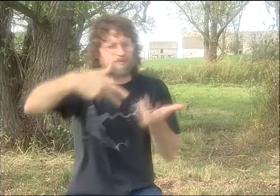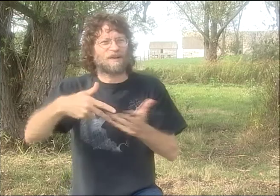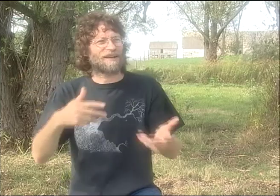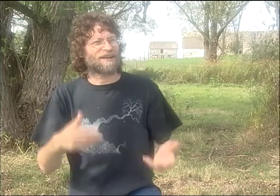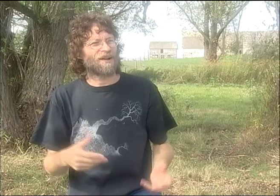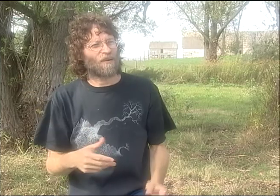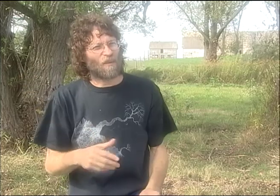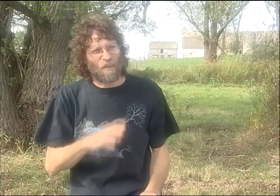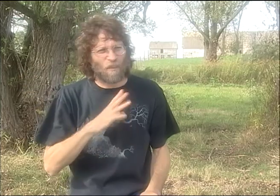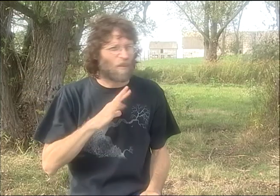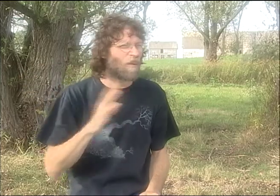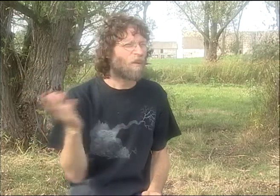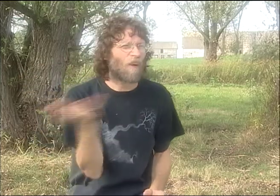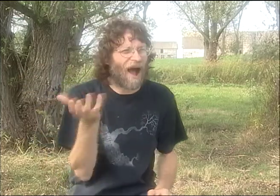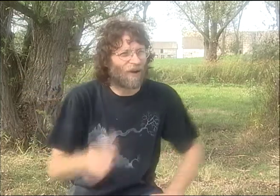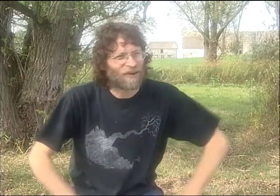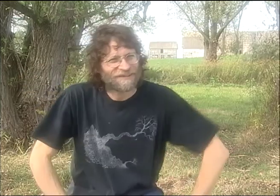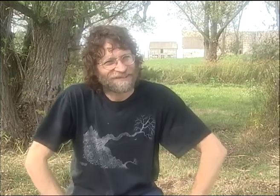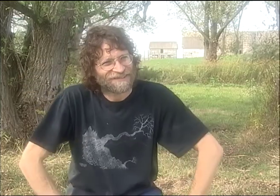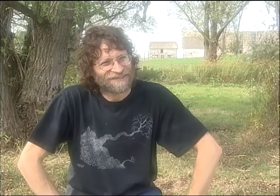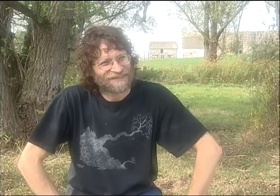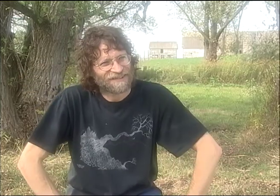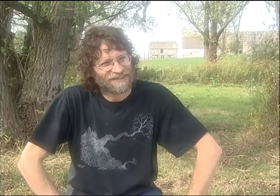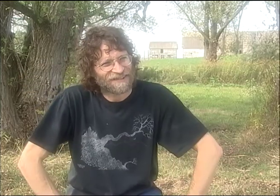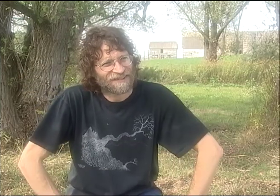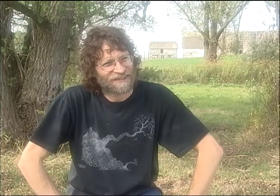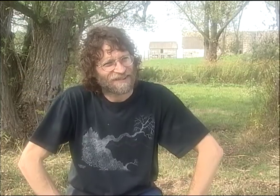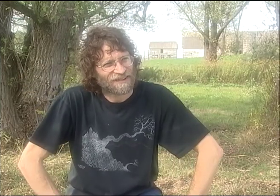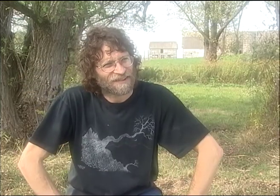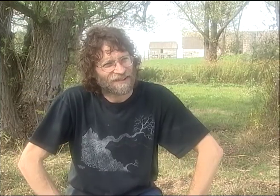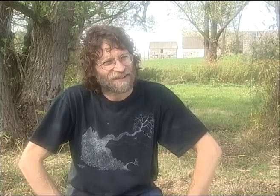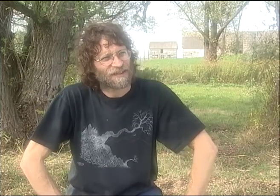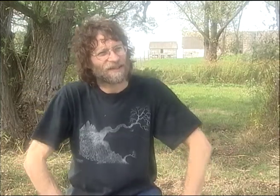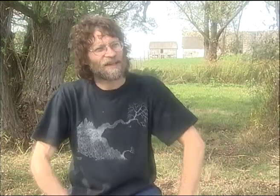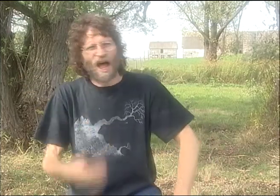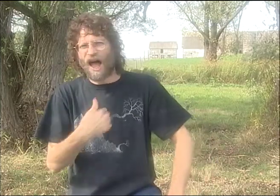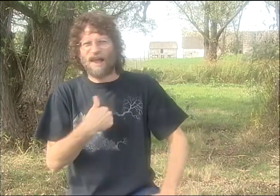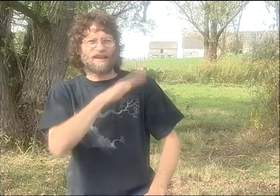THERE WAS A GOOD CROSS-FERTILIZATION OF ALL THIS TALENT. IT WAS JUST AN AMAZING TIME.